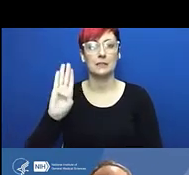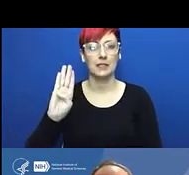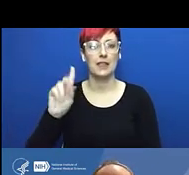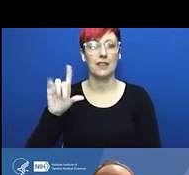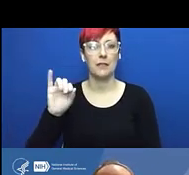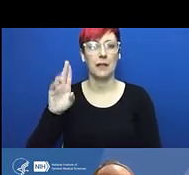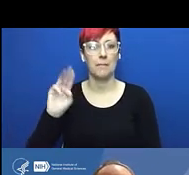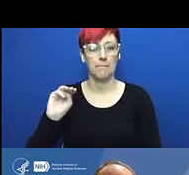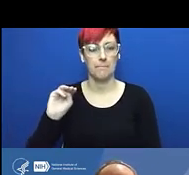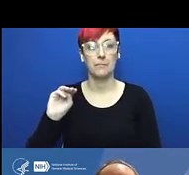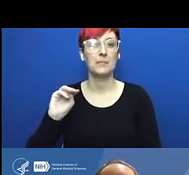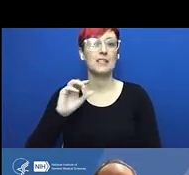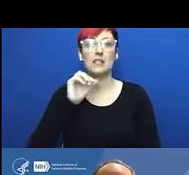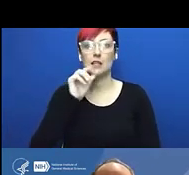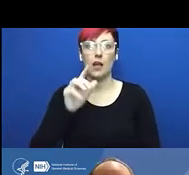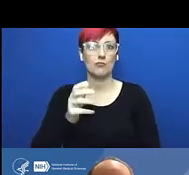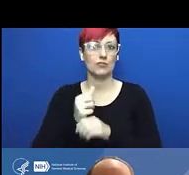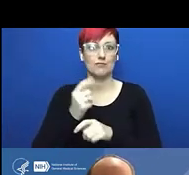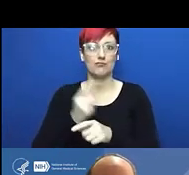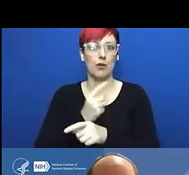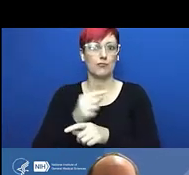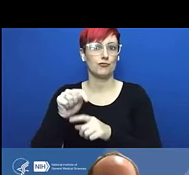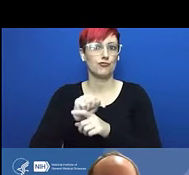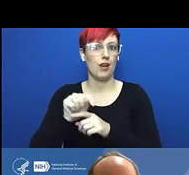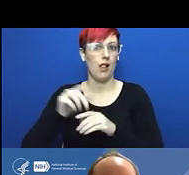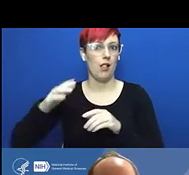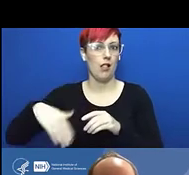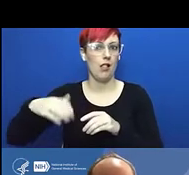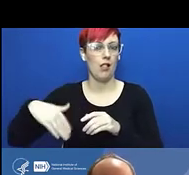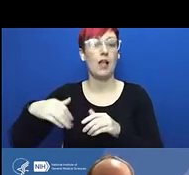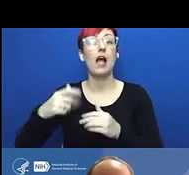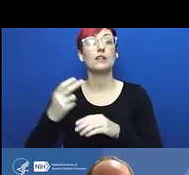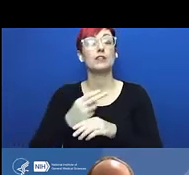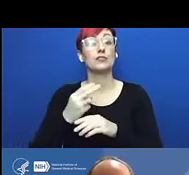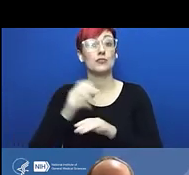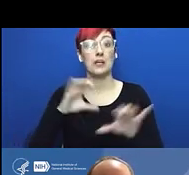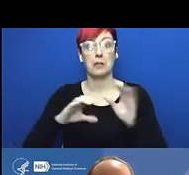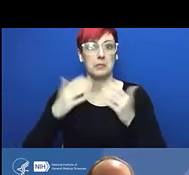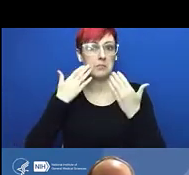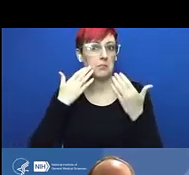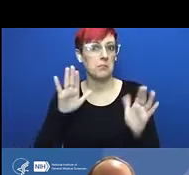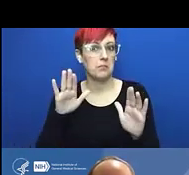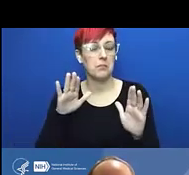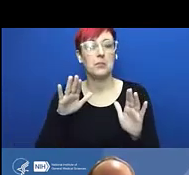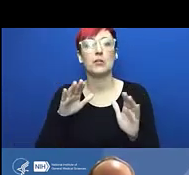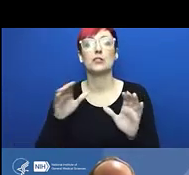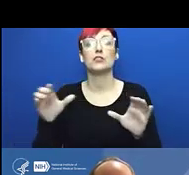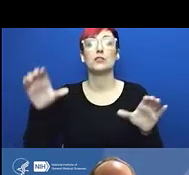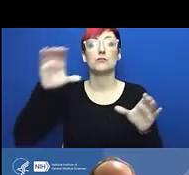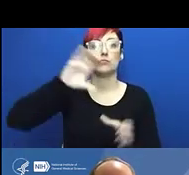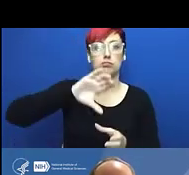I know Duran mentioned that in his session, instead of switching at 15 minutes they switched at 22,